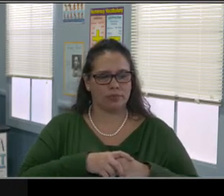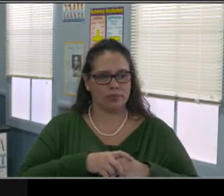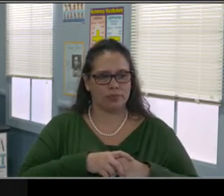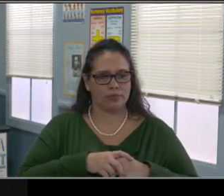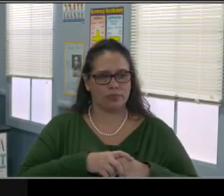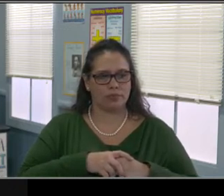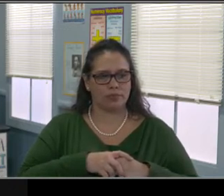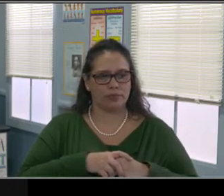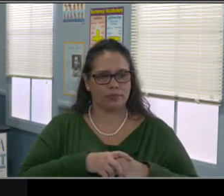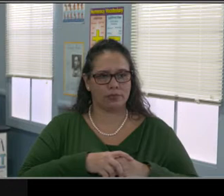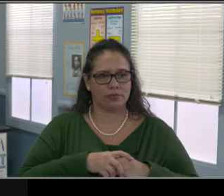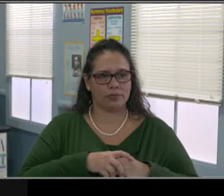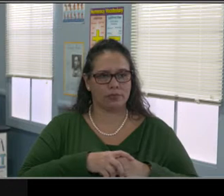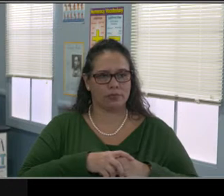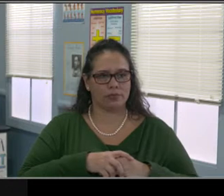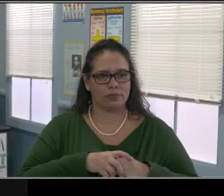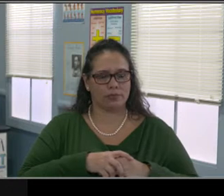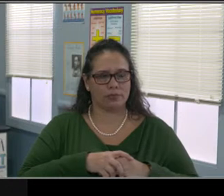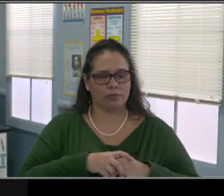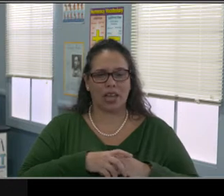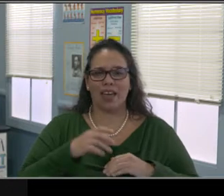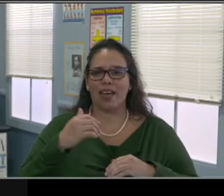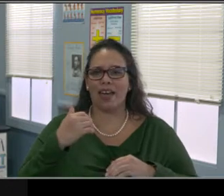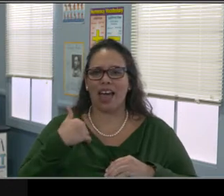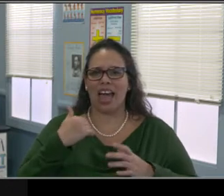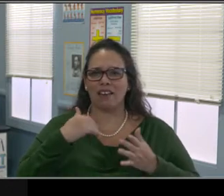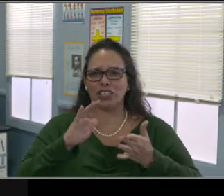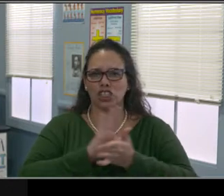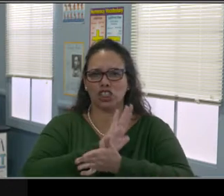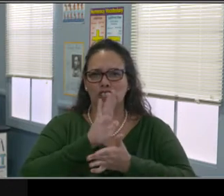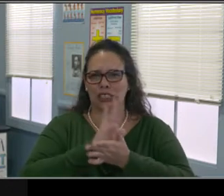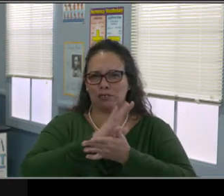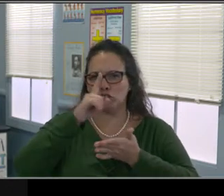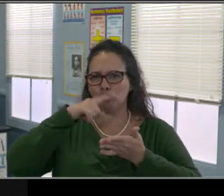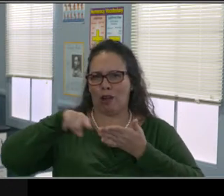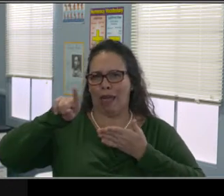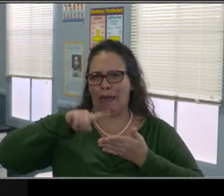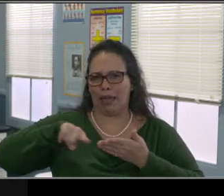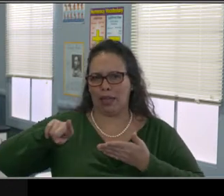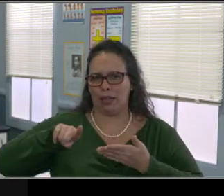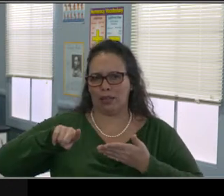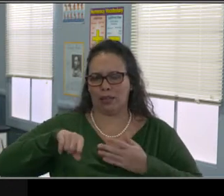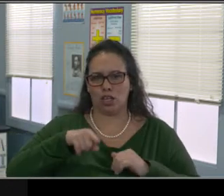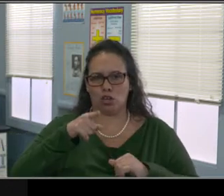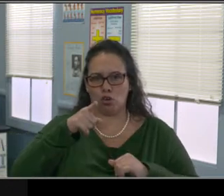and live interaction obviously means through Zoom too. Educational institutions like the schools